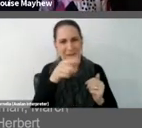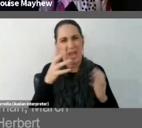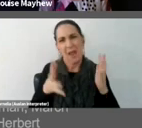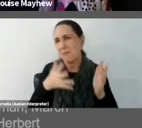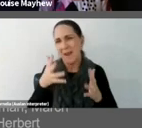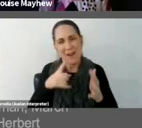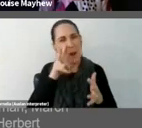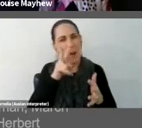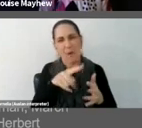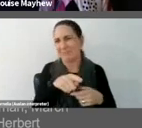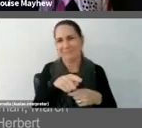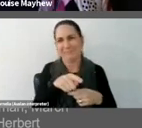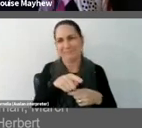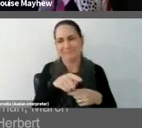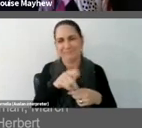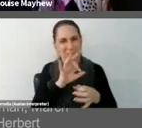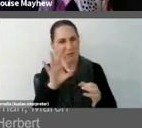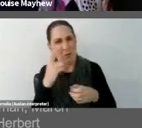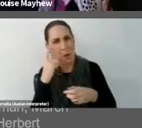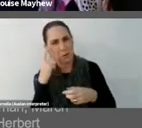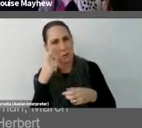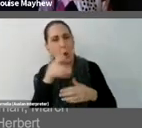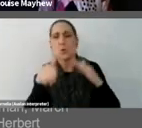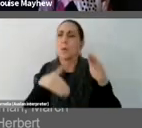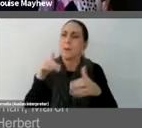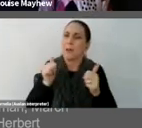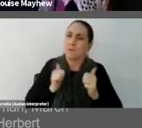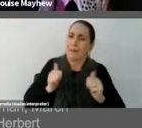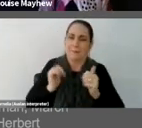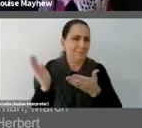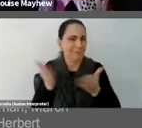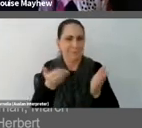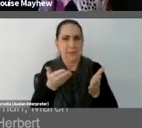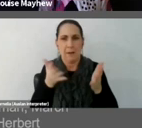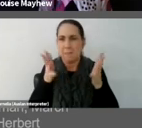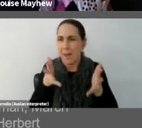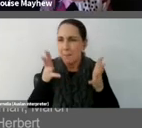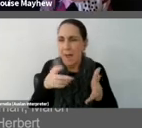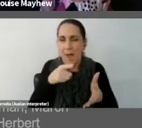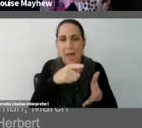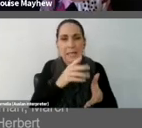up here, but it's a very bizarre and secret ritual that speaks to the